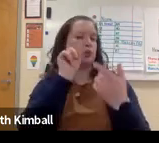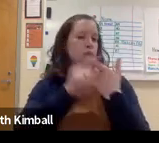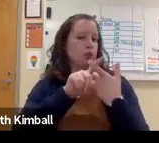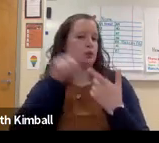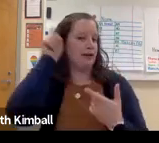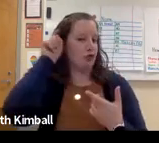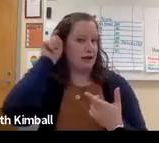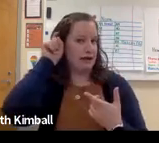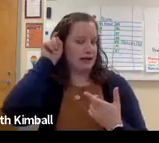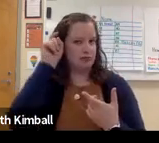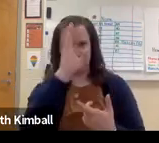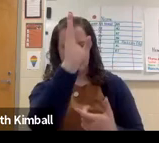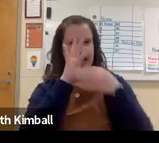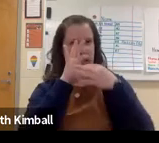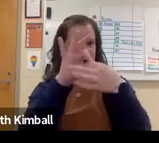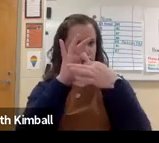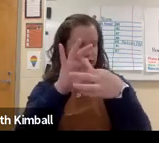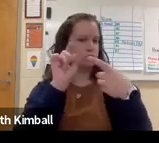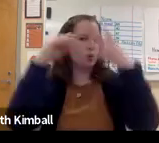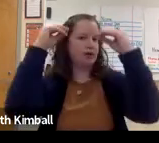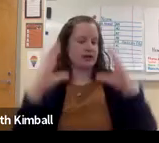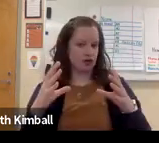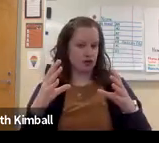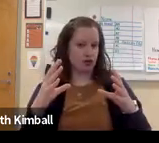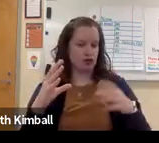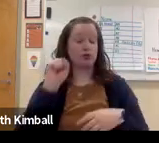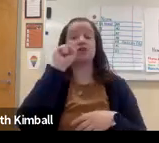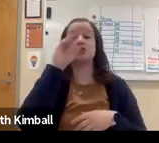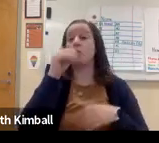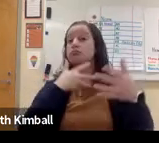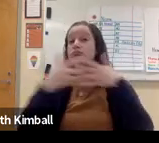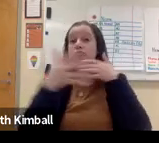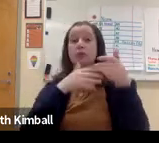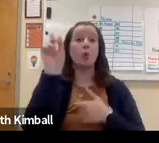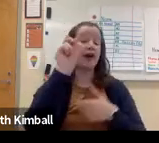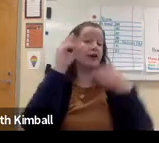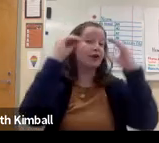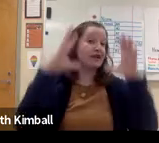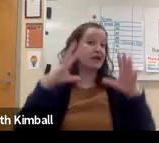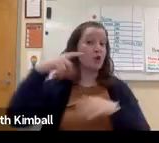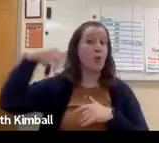that the teacher would wear during the class that would connect directly to the students hearing aid or cochlear implants.